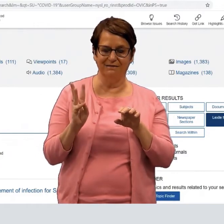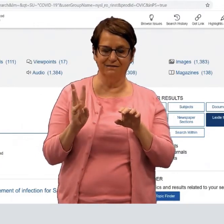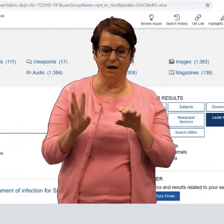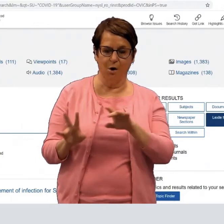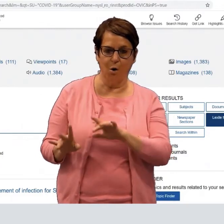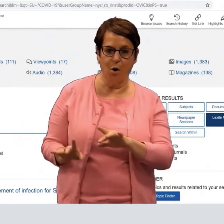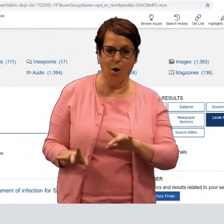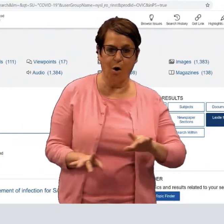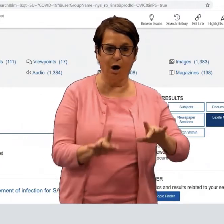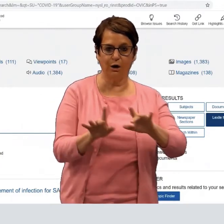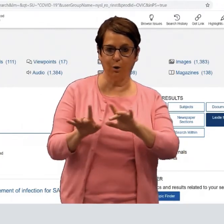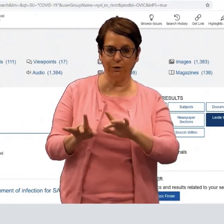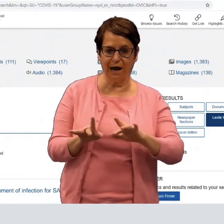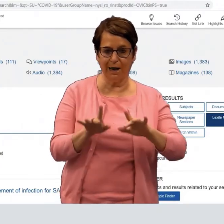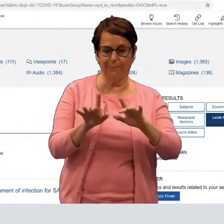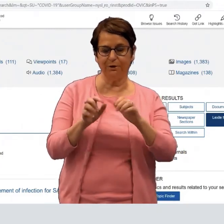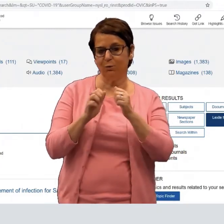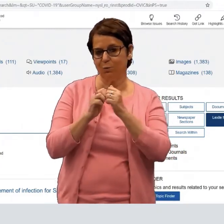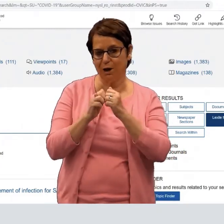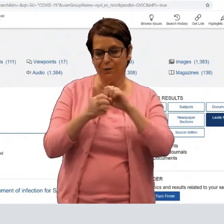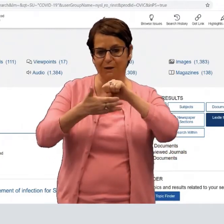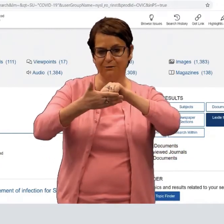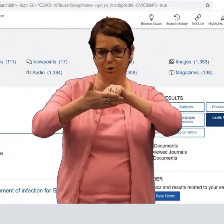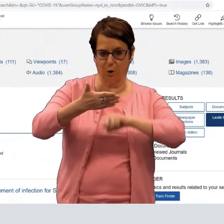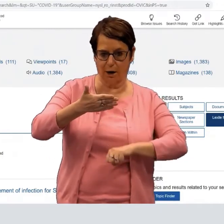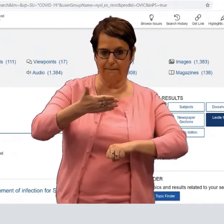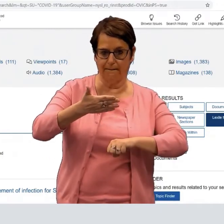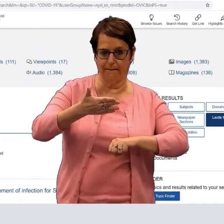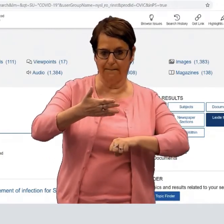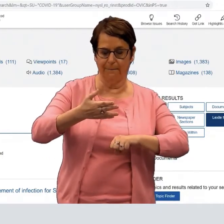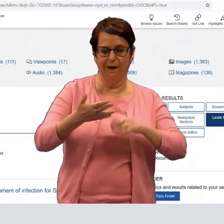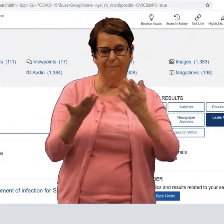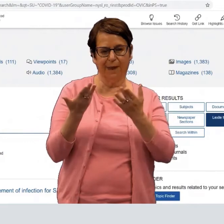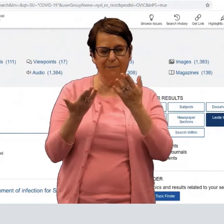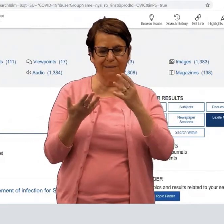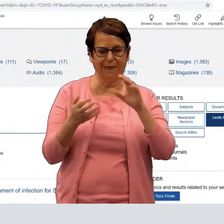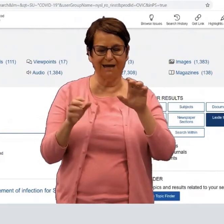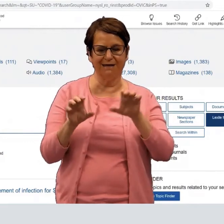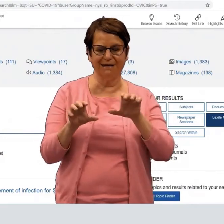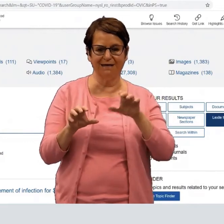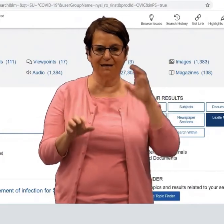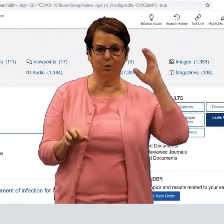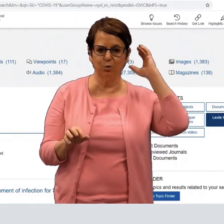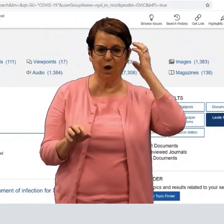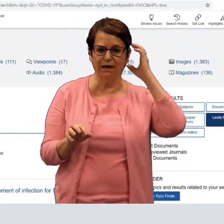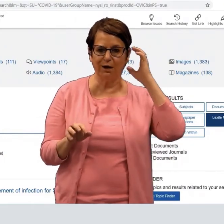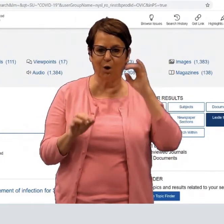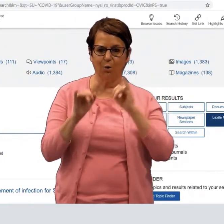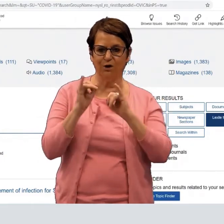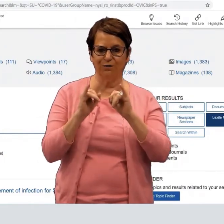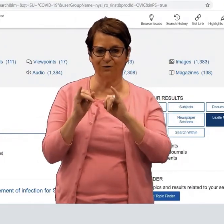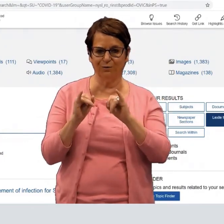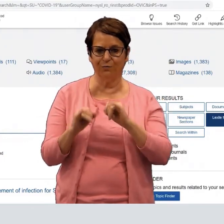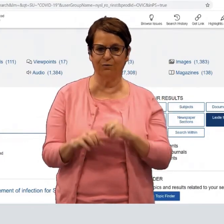6, audiotapes with scripts. Maybe they had a radio interview.